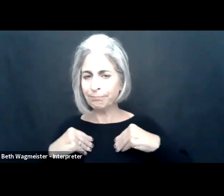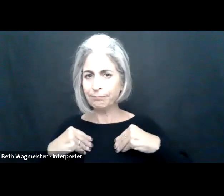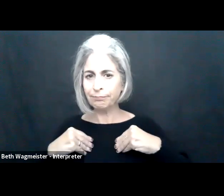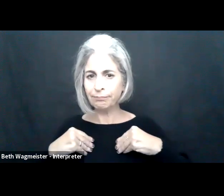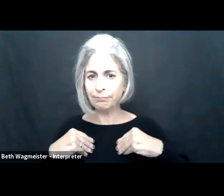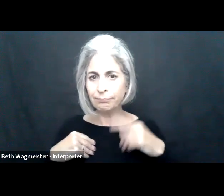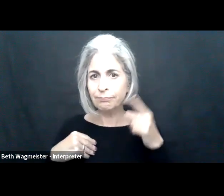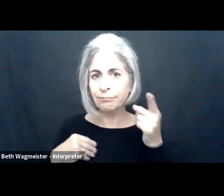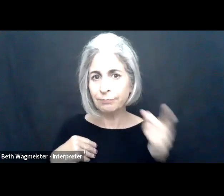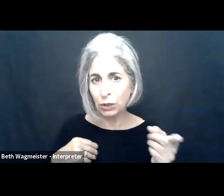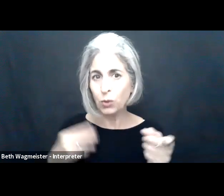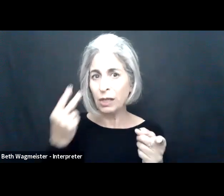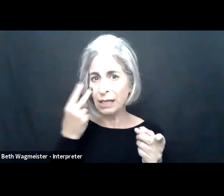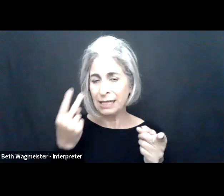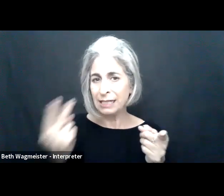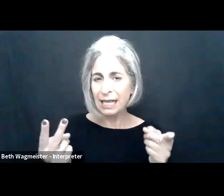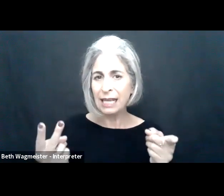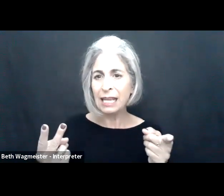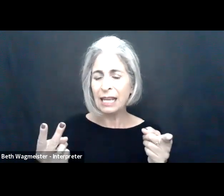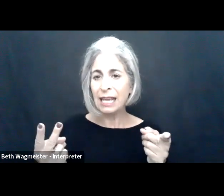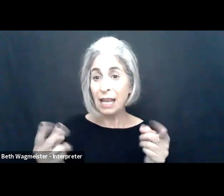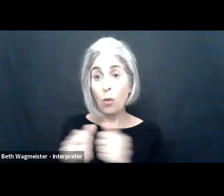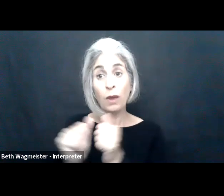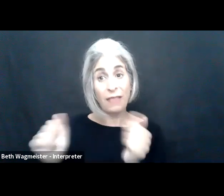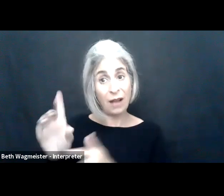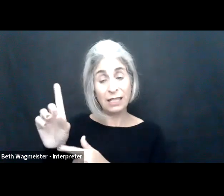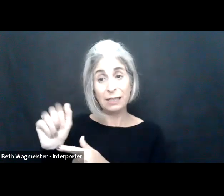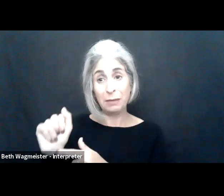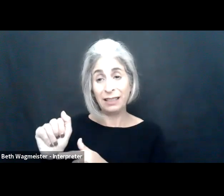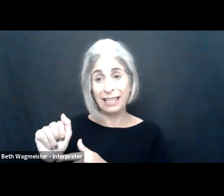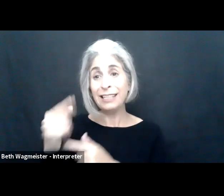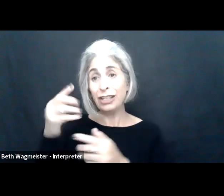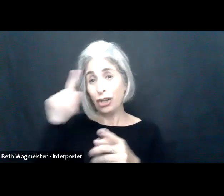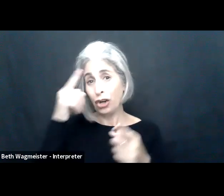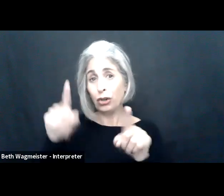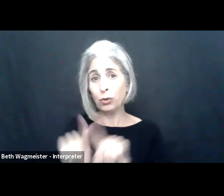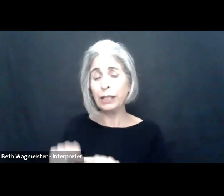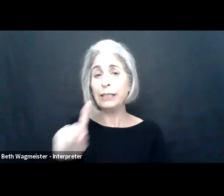equally heard and respected. On-site you can see 64% of respondents